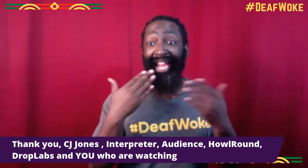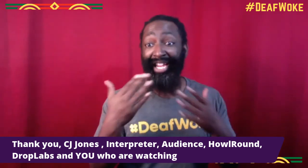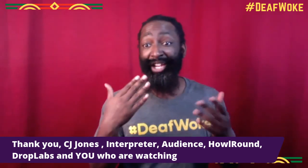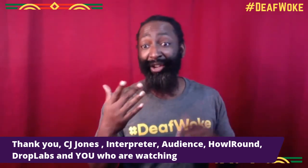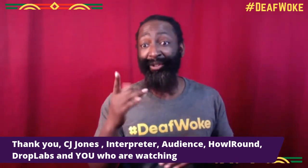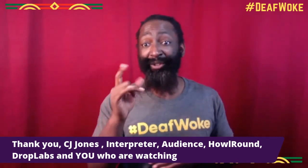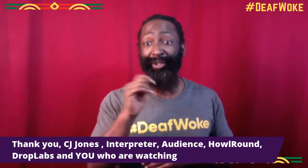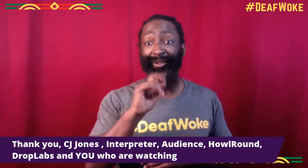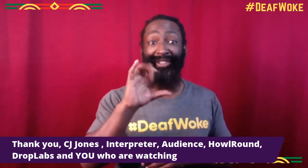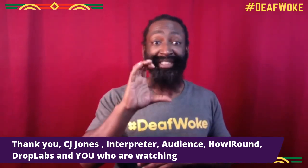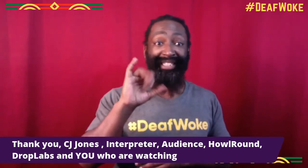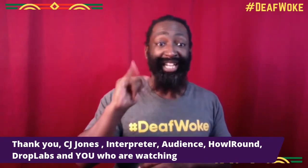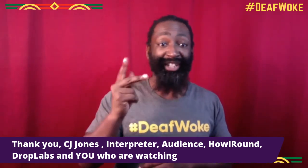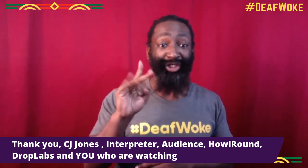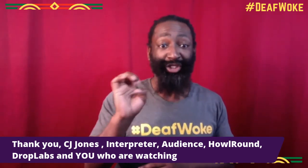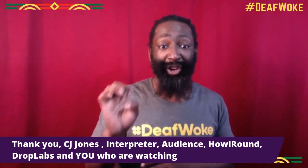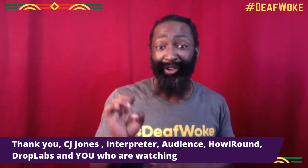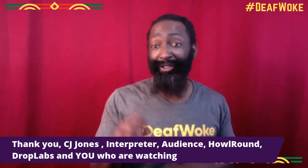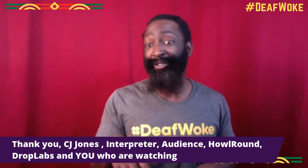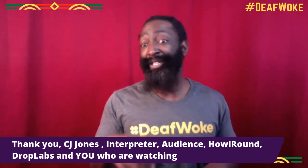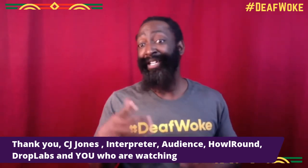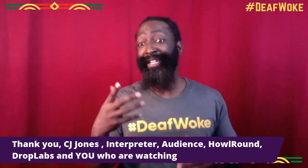So thank you. Thank you to CJ Jones.